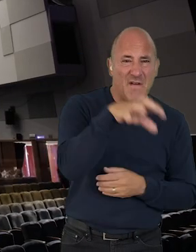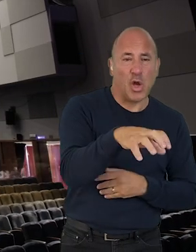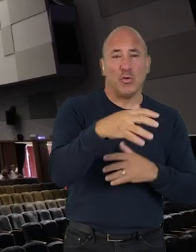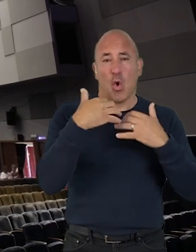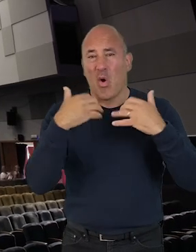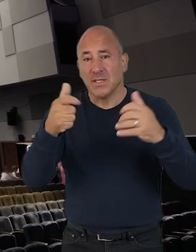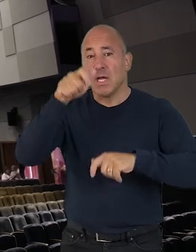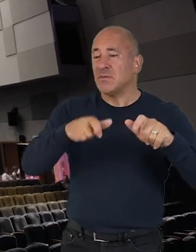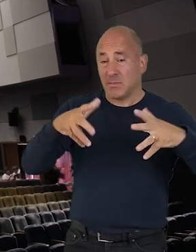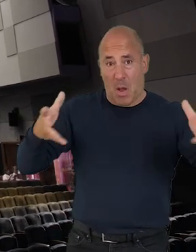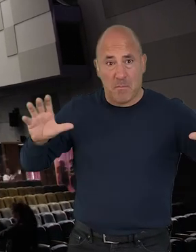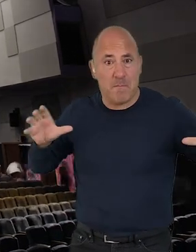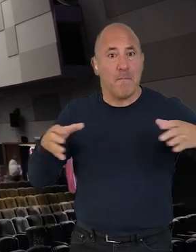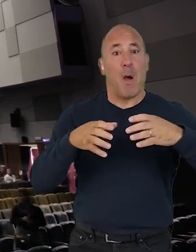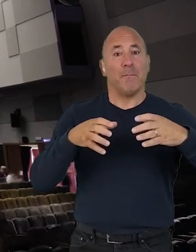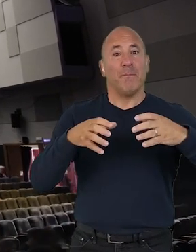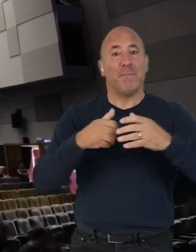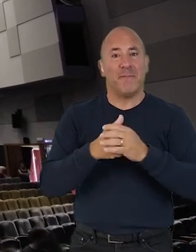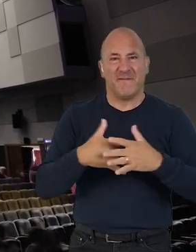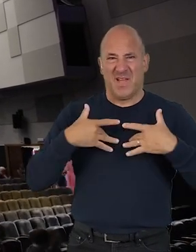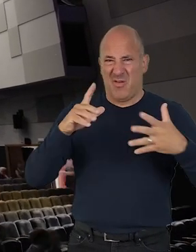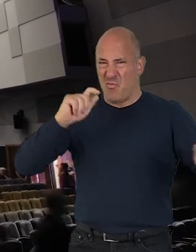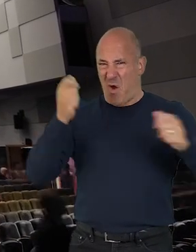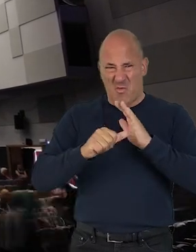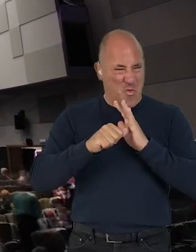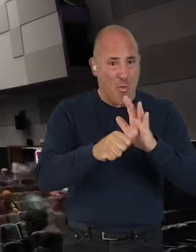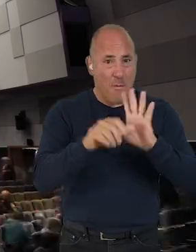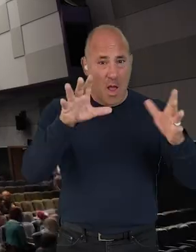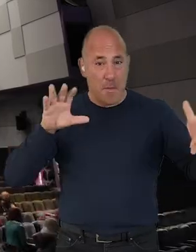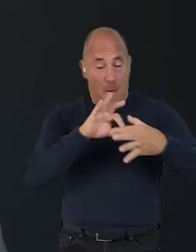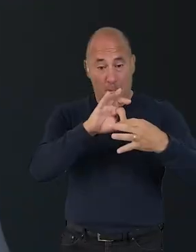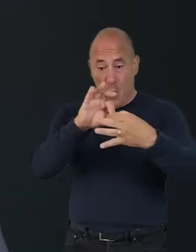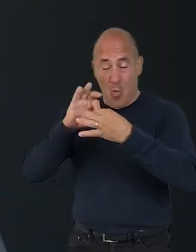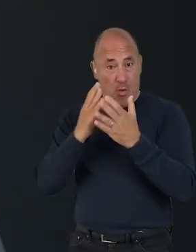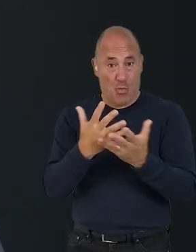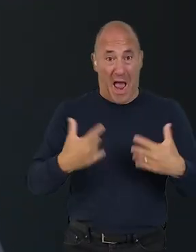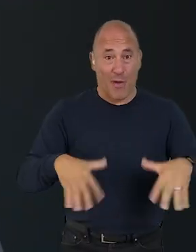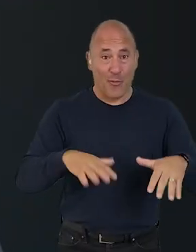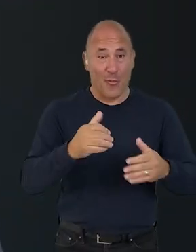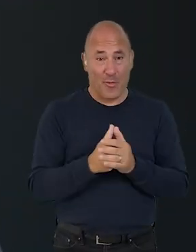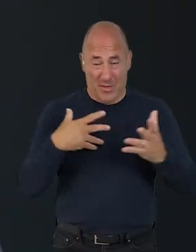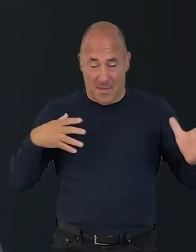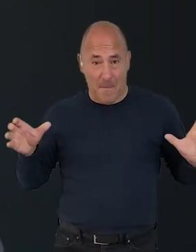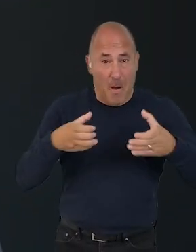venues, audiences and customers coming together. While this may make change feel hard, this connectivity is actually amazing.